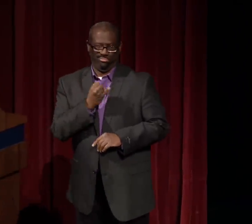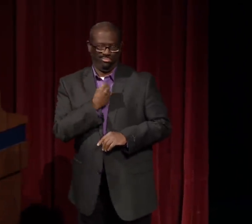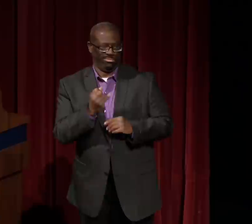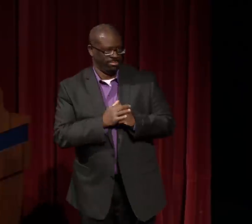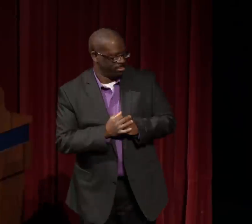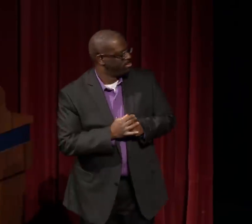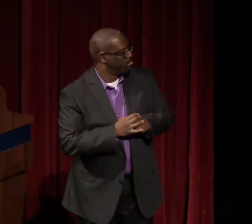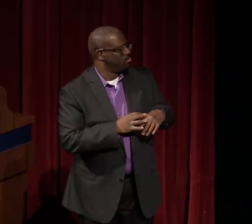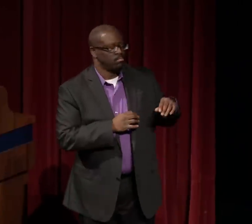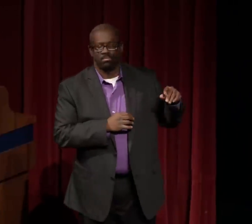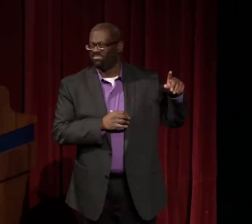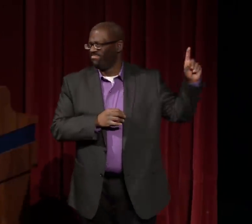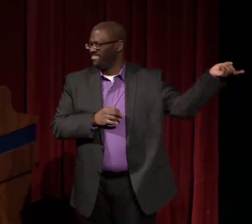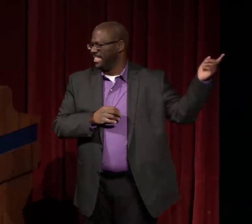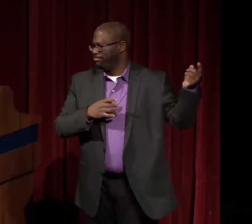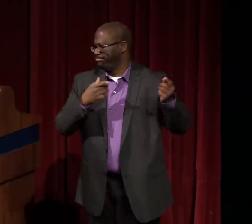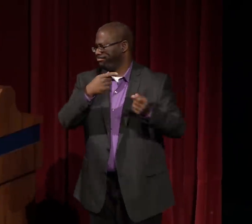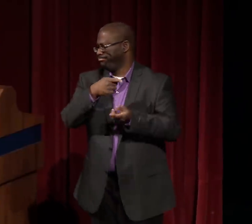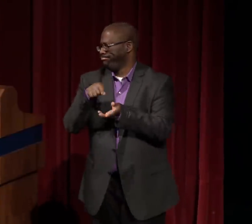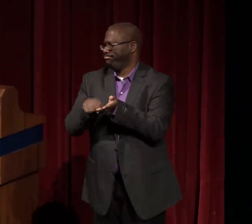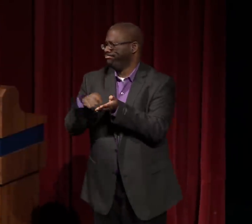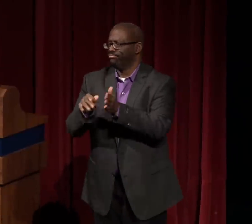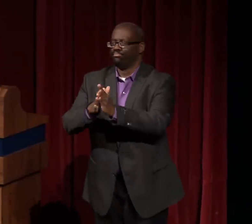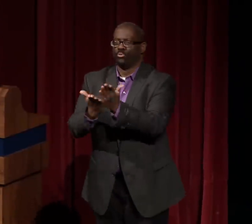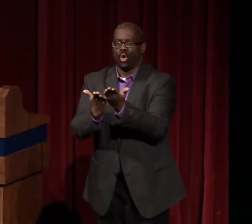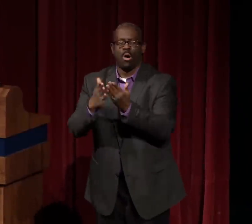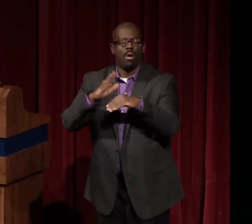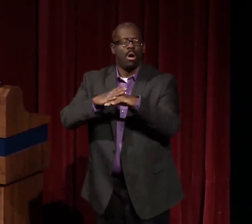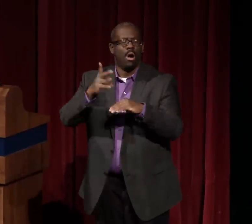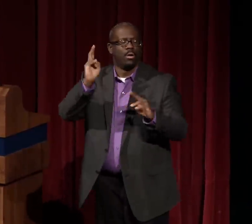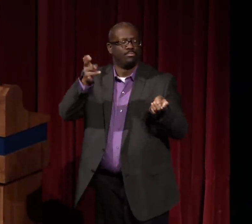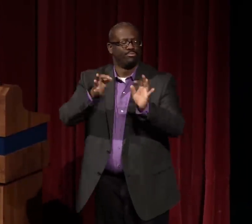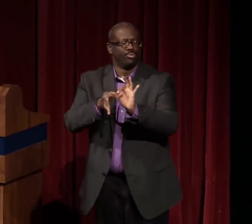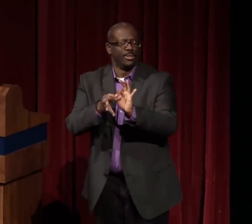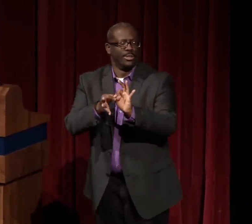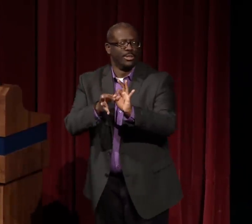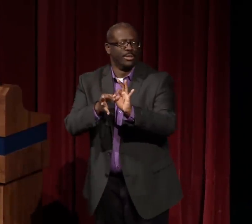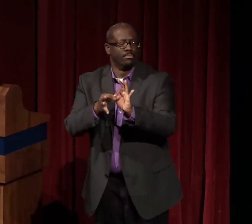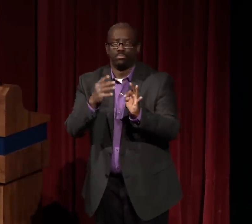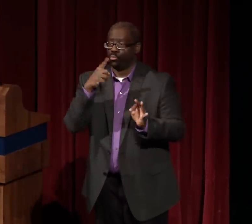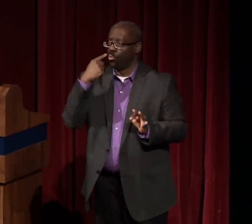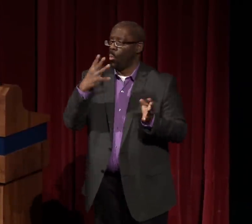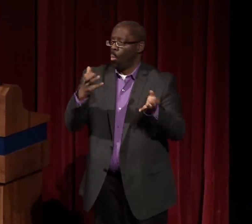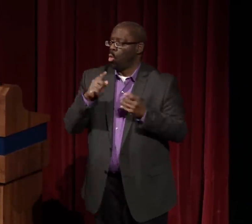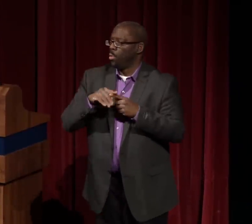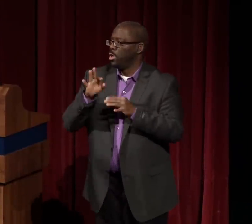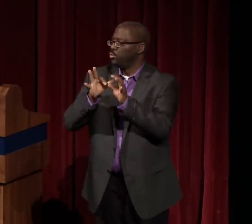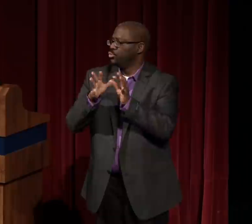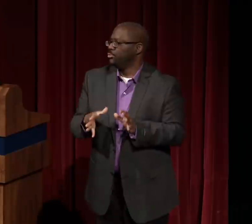I'm going to show you a clip of Dr. Jan Humphrey. She wrote a book on interpreting,